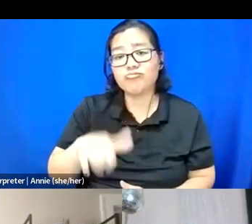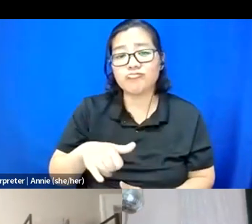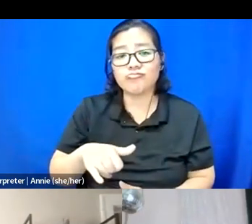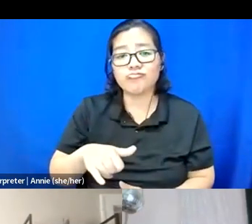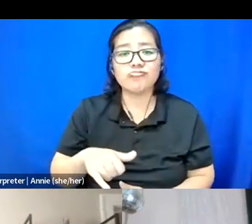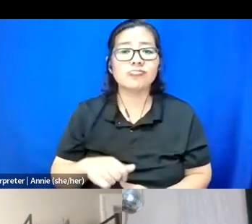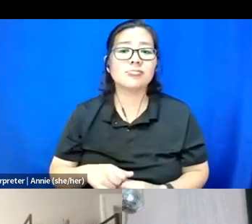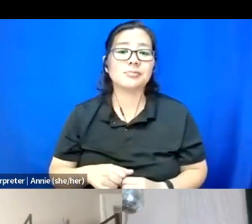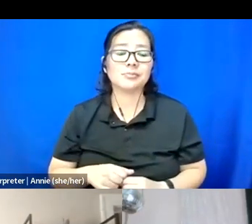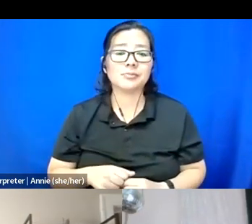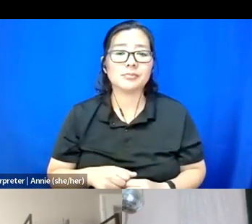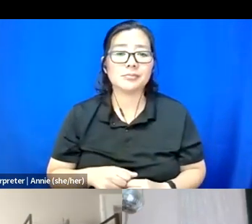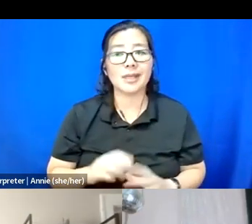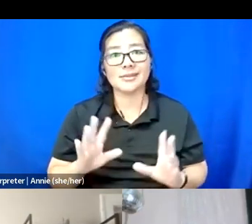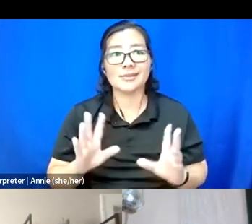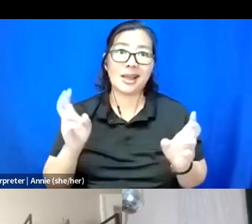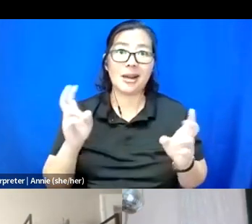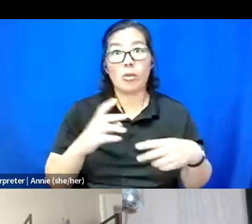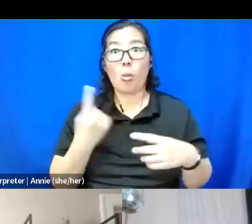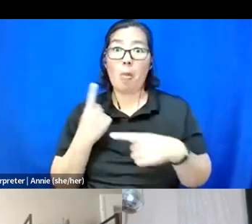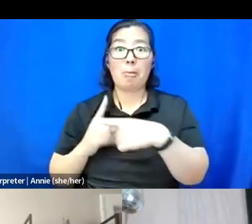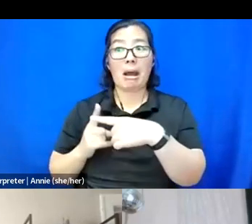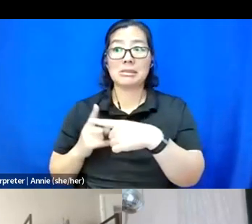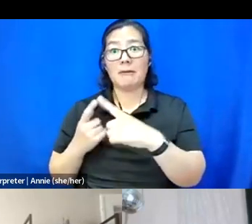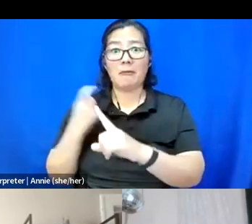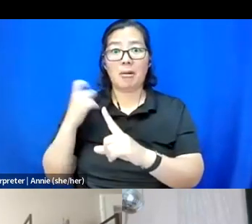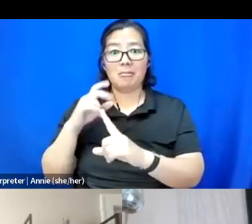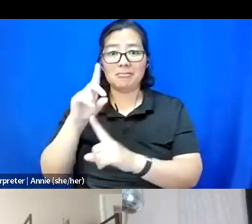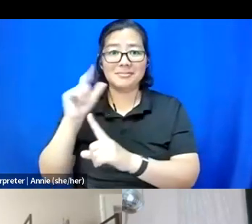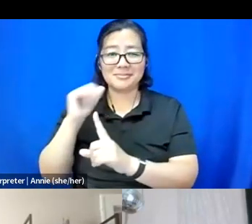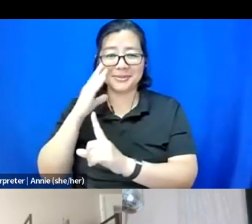silver linings, but yeah, make time to waste time.